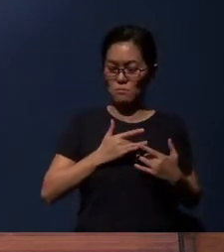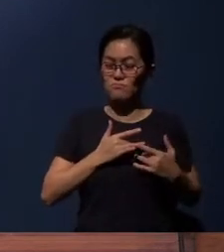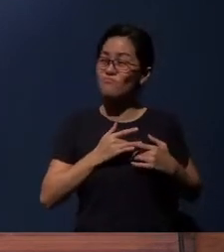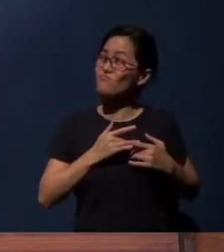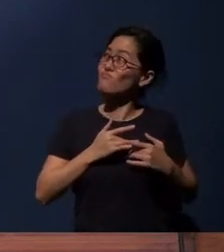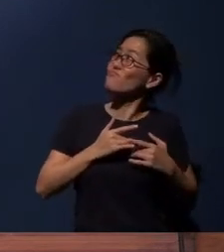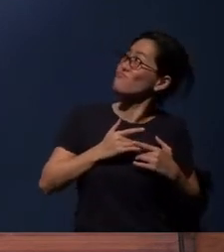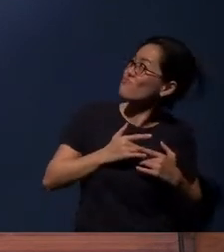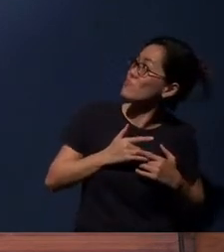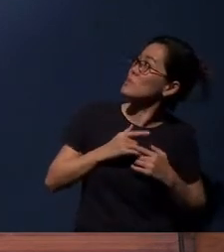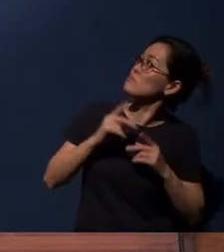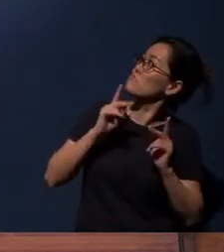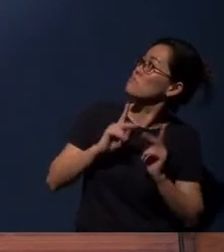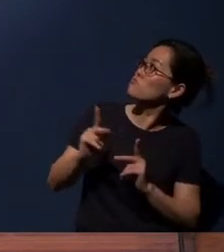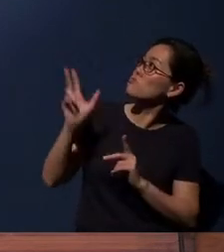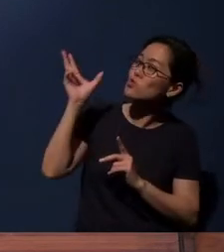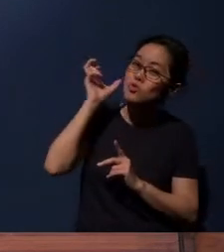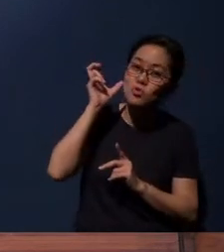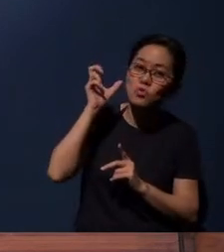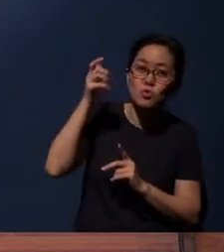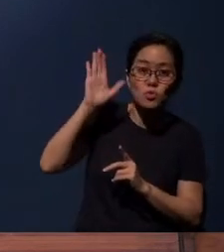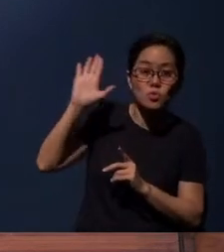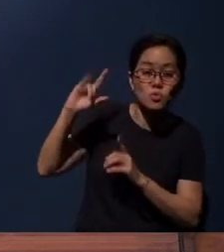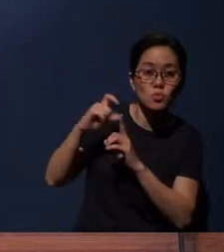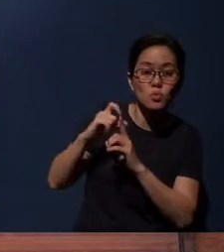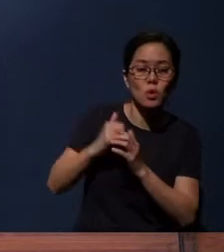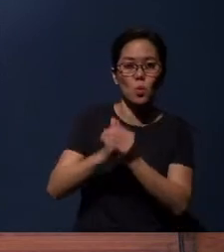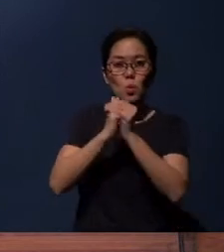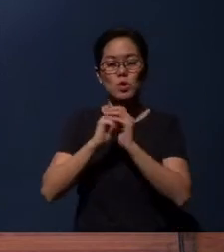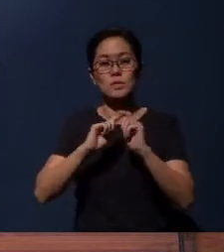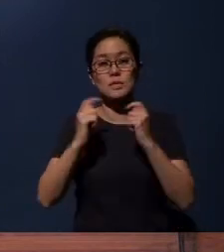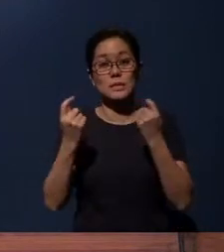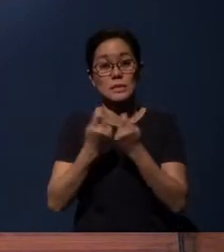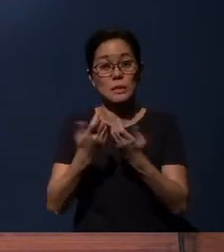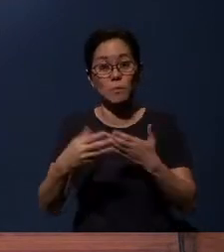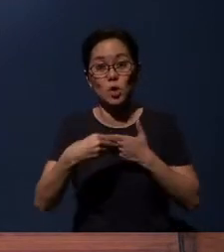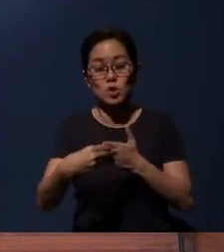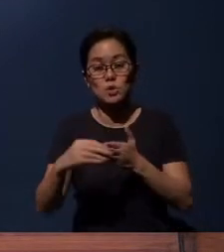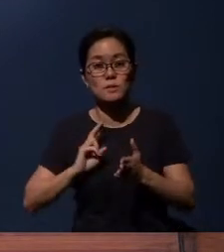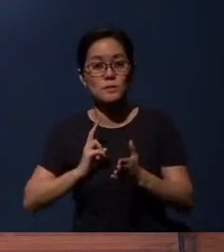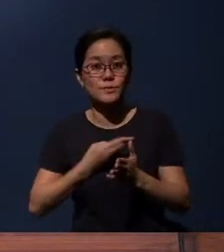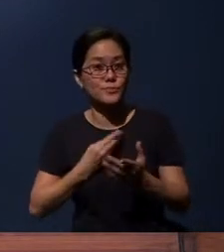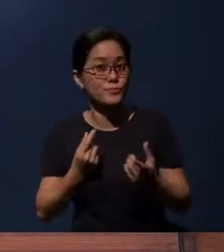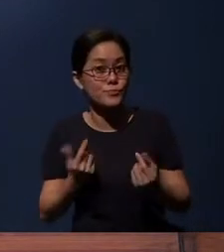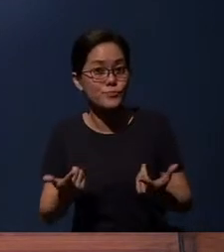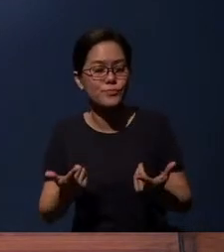the worship team is going to lead us with this song as a prayer to prepare us.